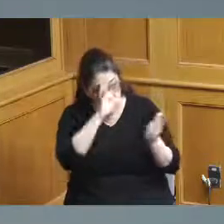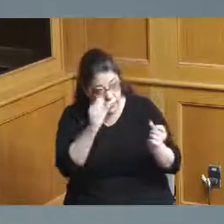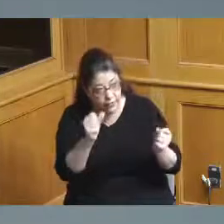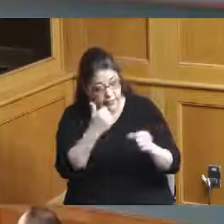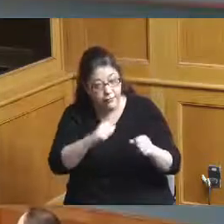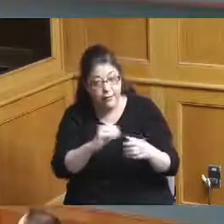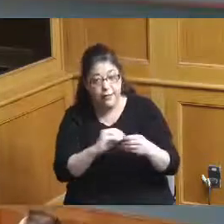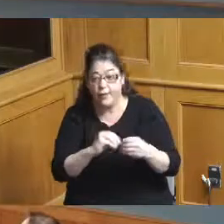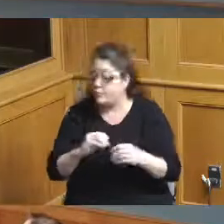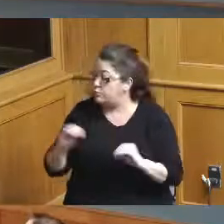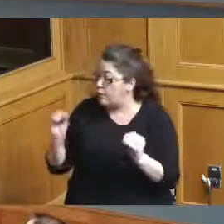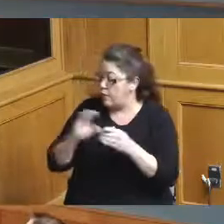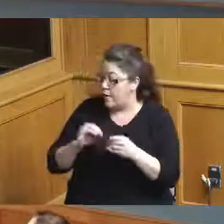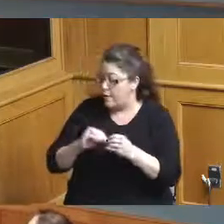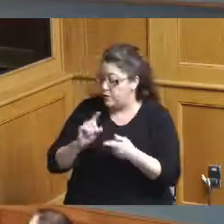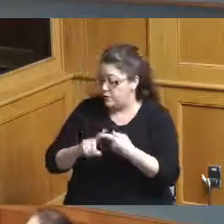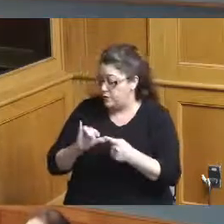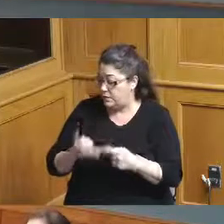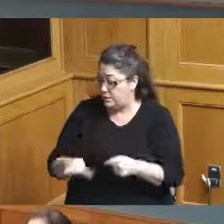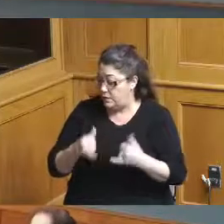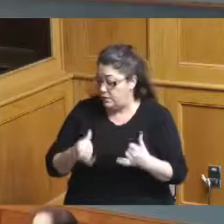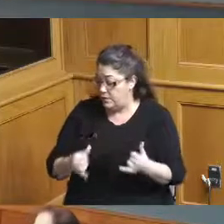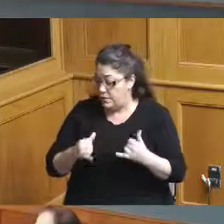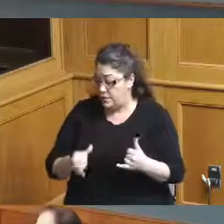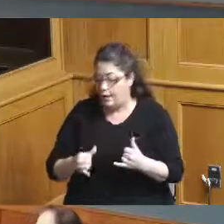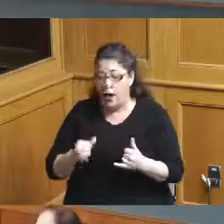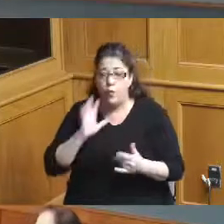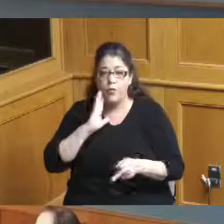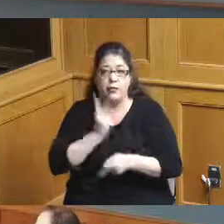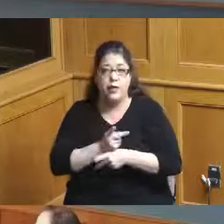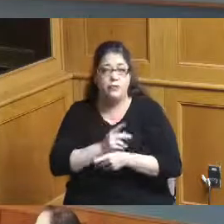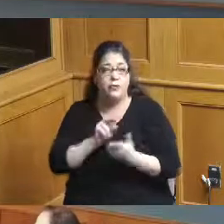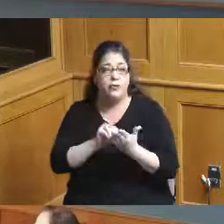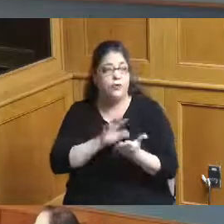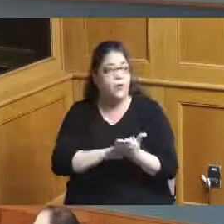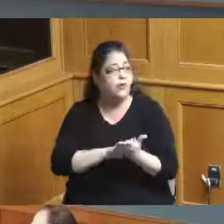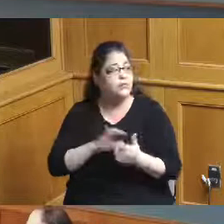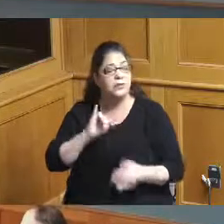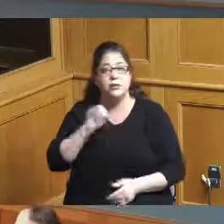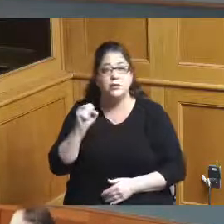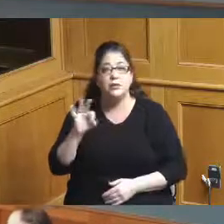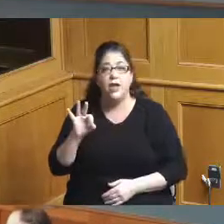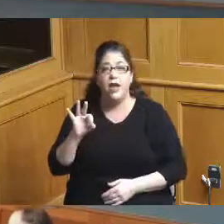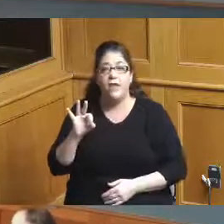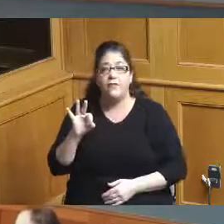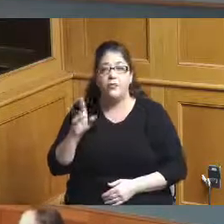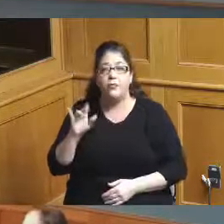no comments to that we can keep our notes I see Jeff Burton is here yeah